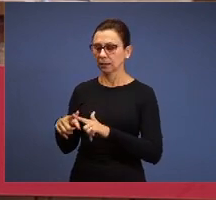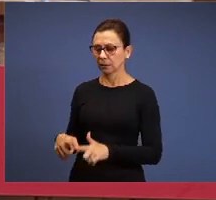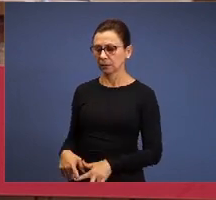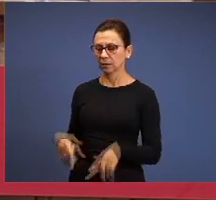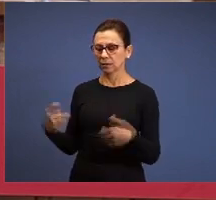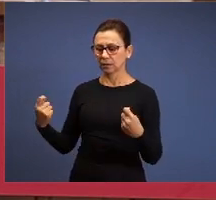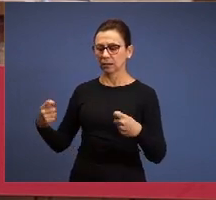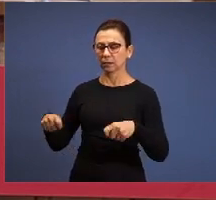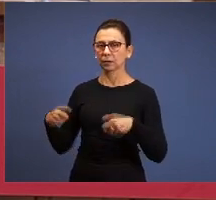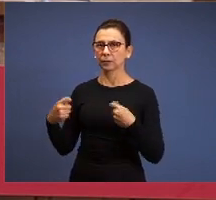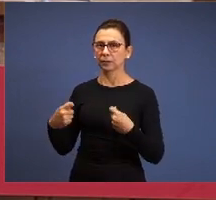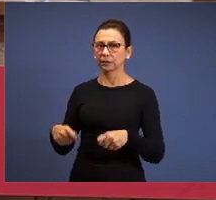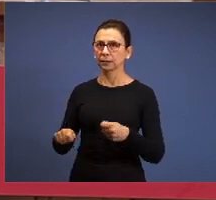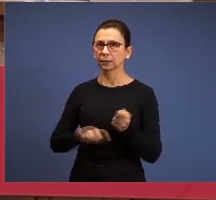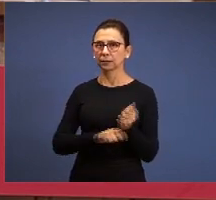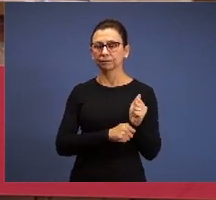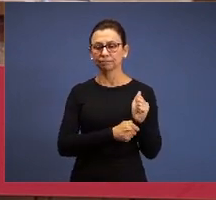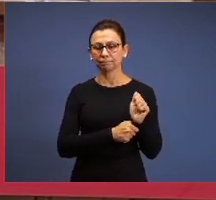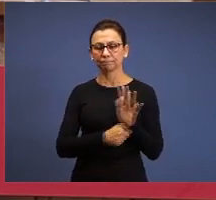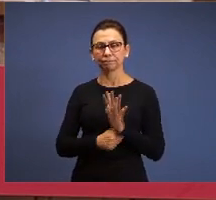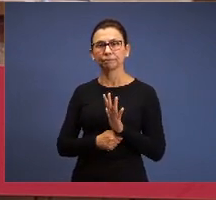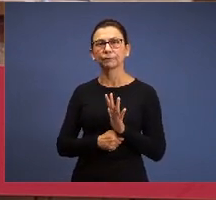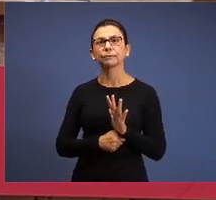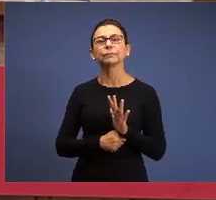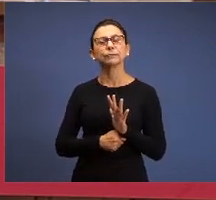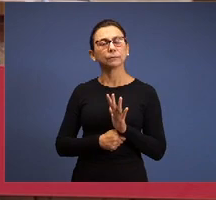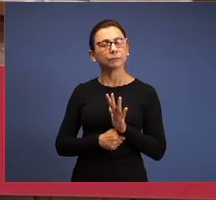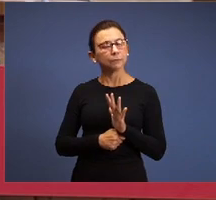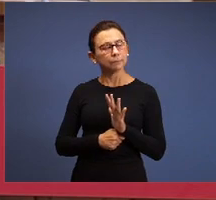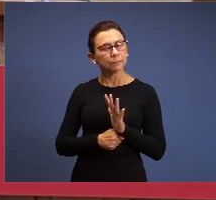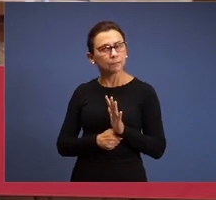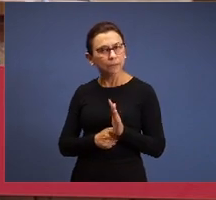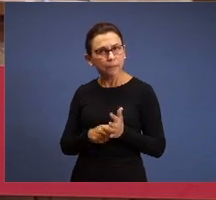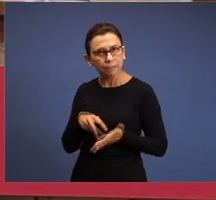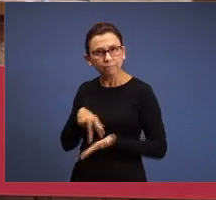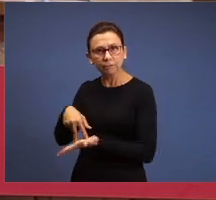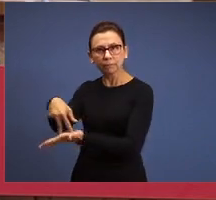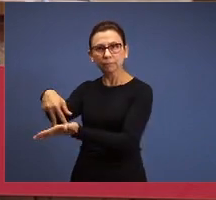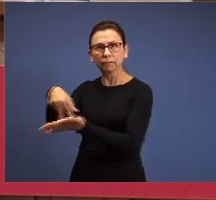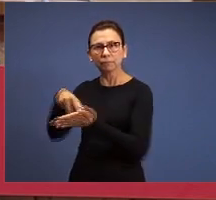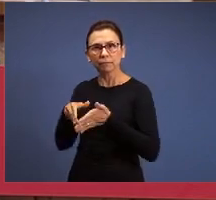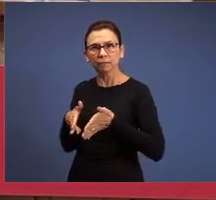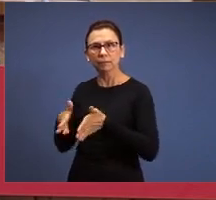of this mysteries to walk safe; say